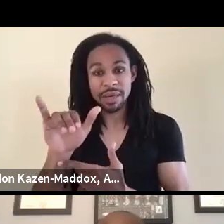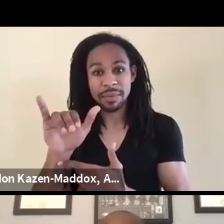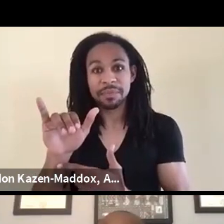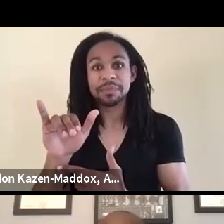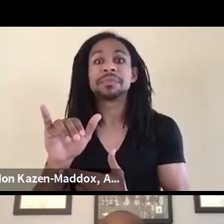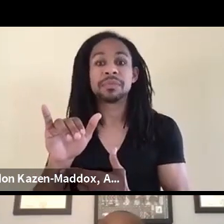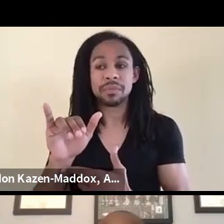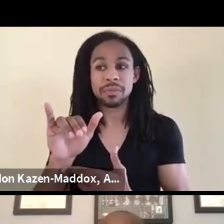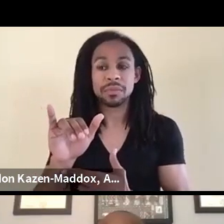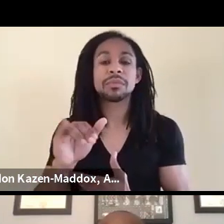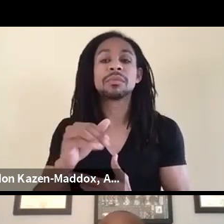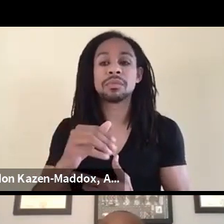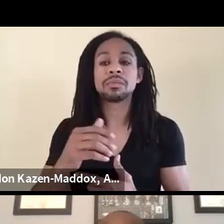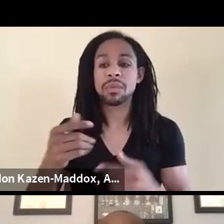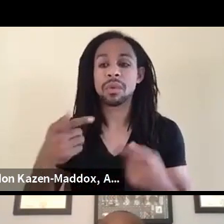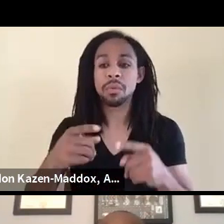as we just take in these chats.